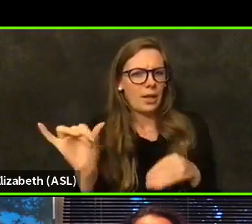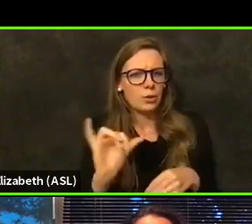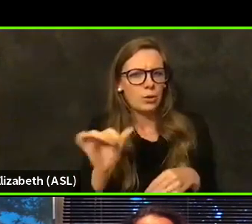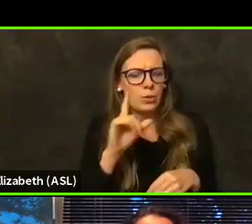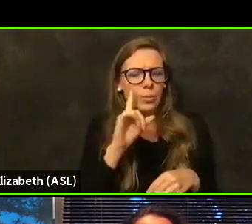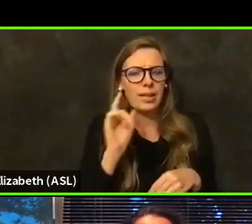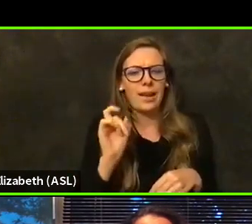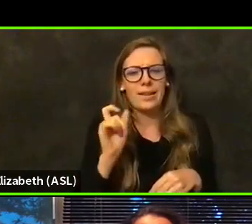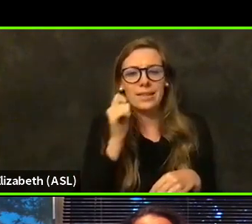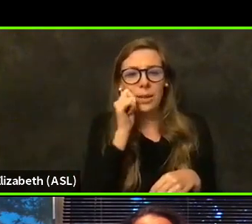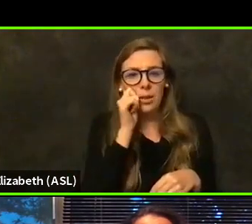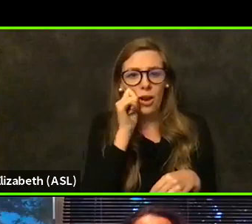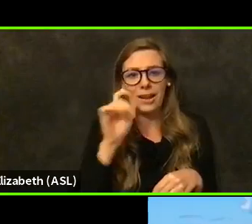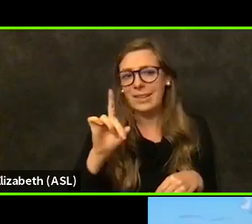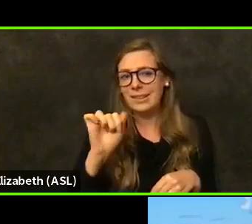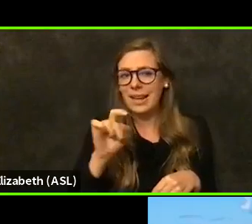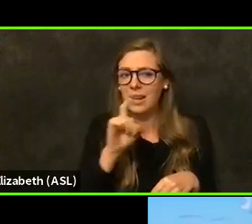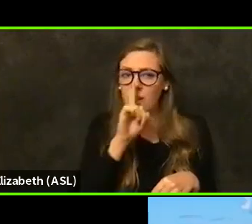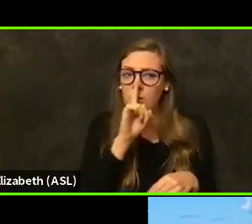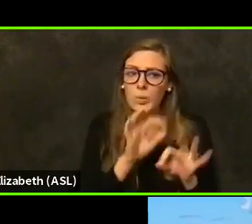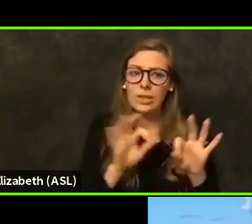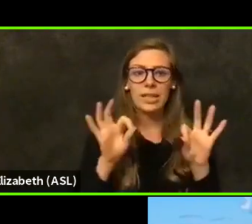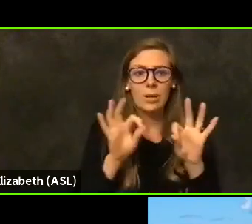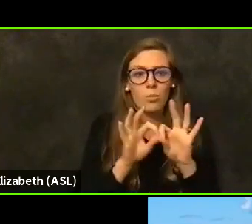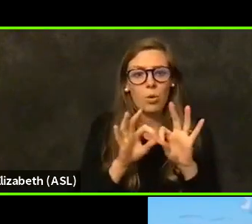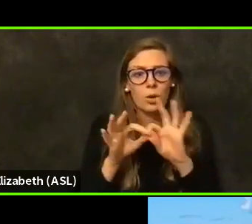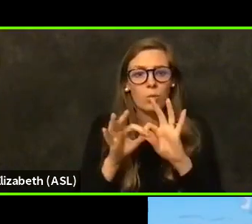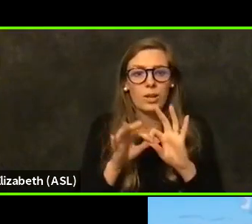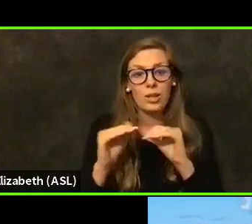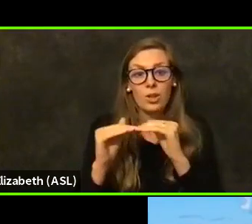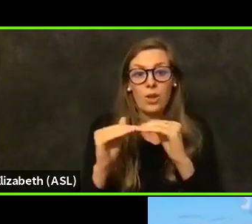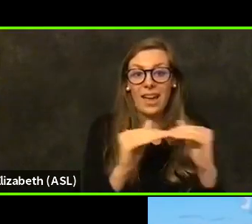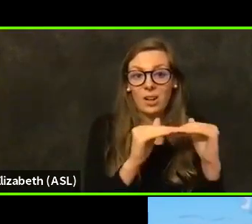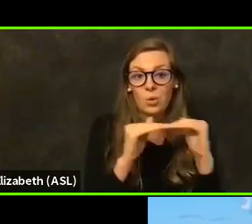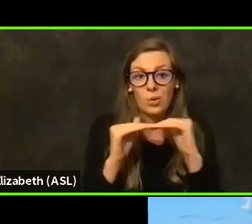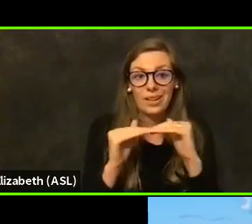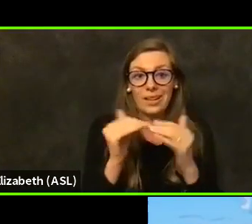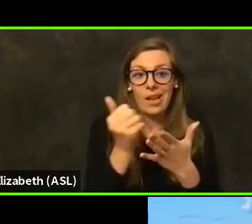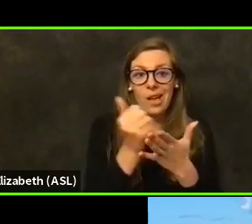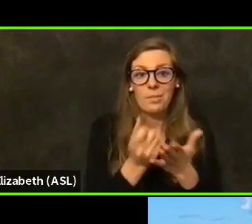is a really important tool in equity and it helps us understand